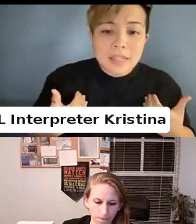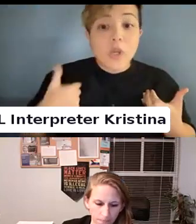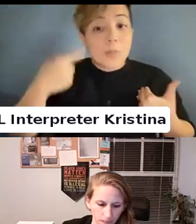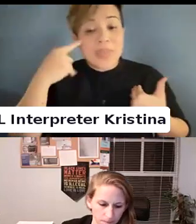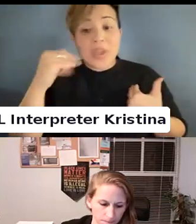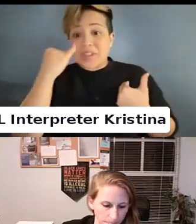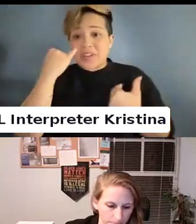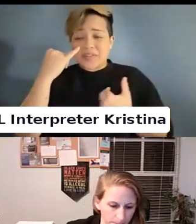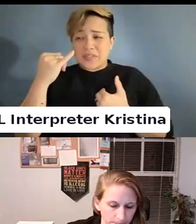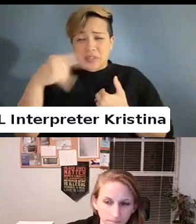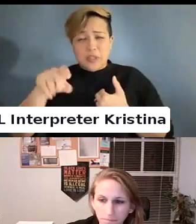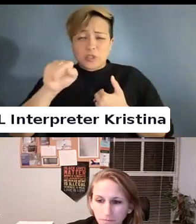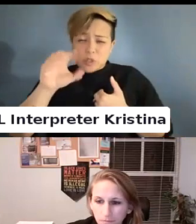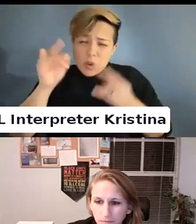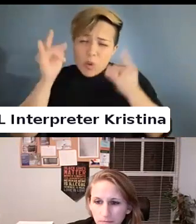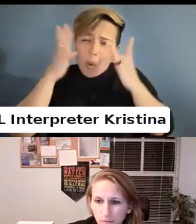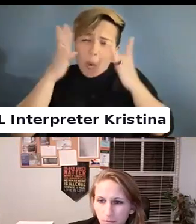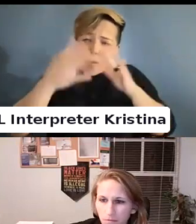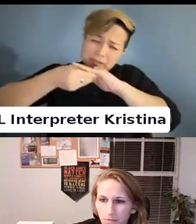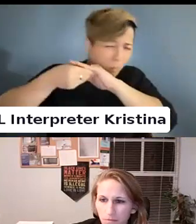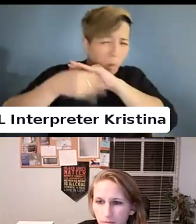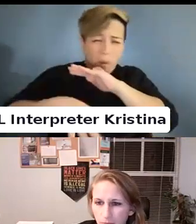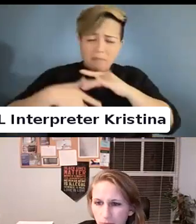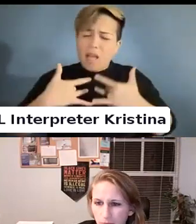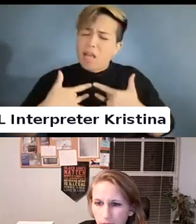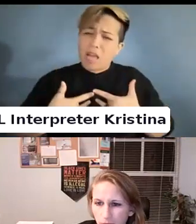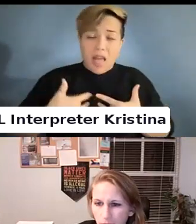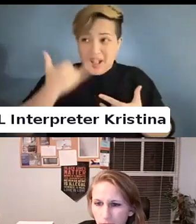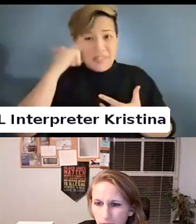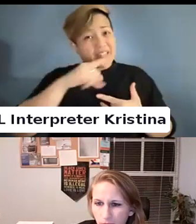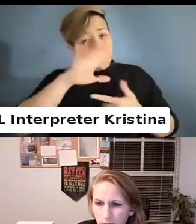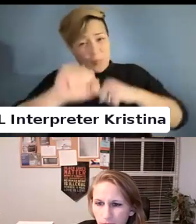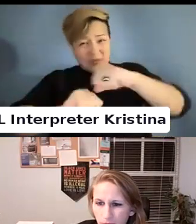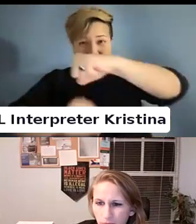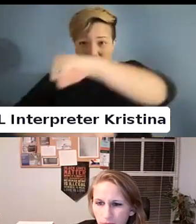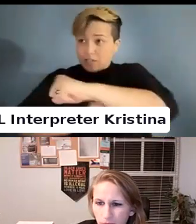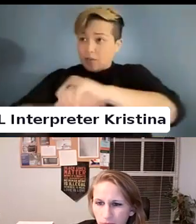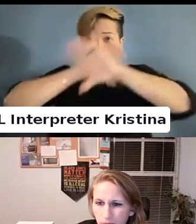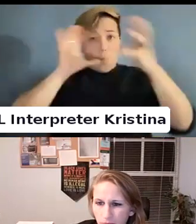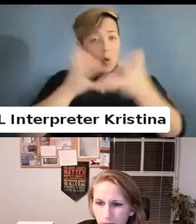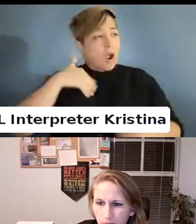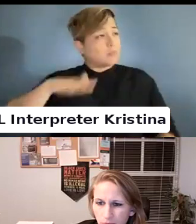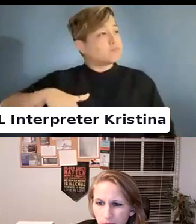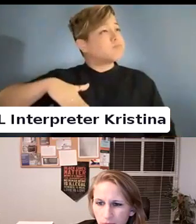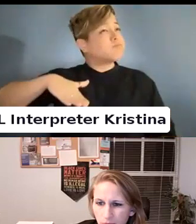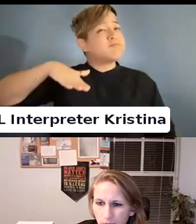If this is your foundation.